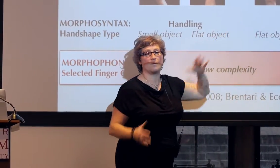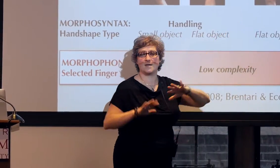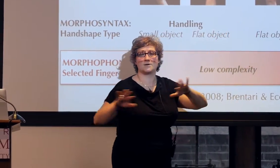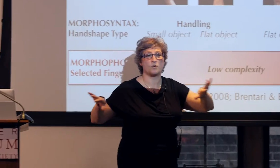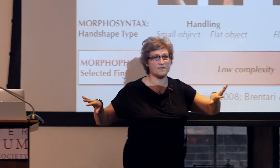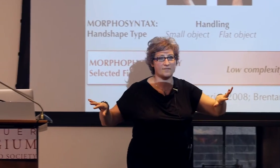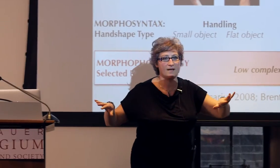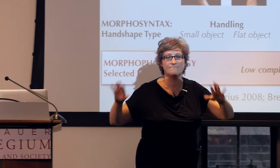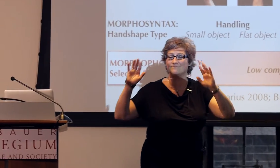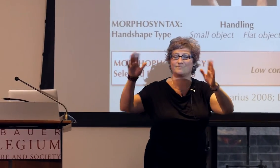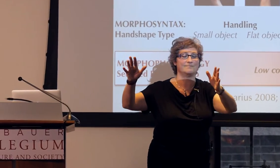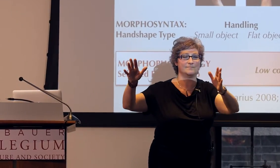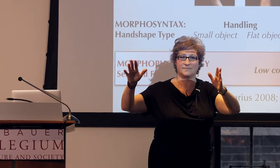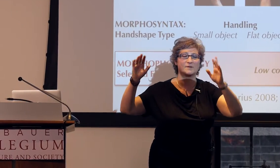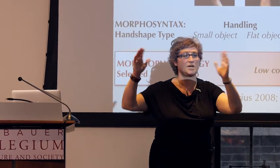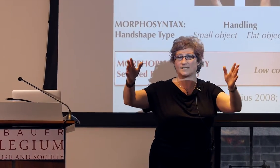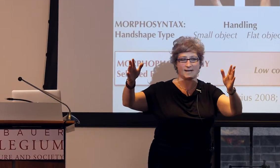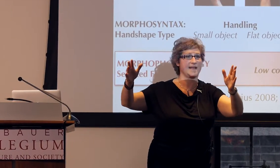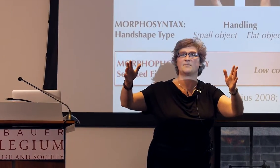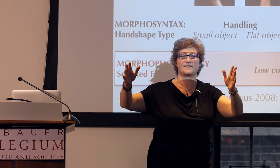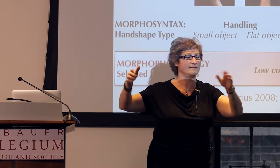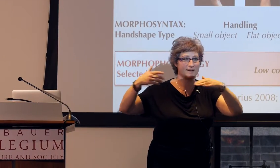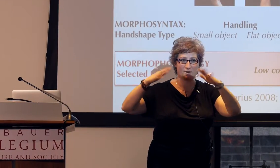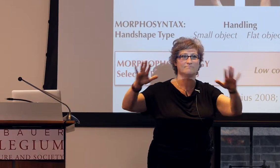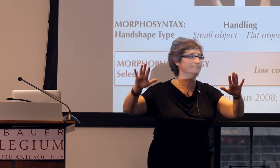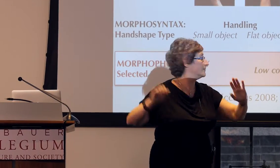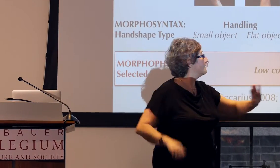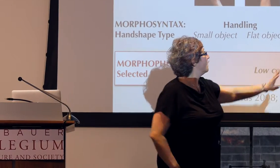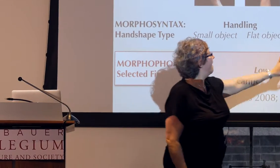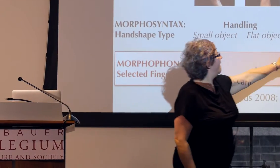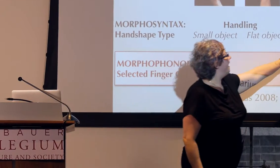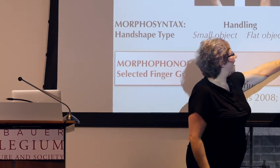we ignore the thumb, you can talk to Diane about that later.